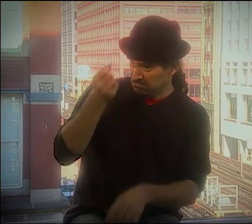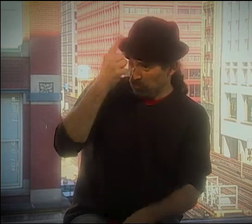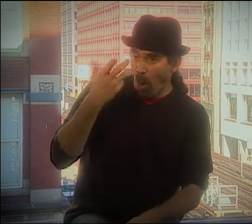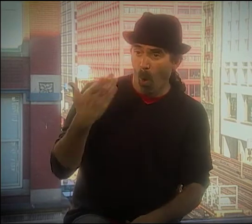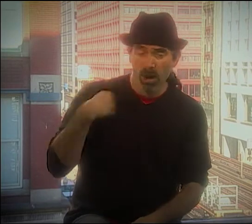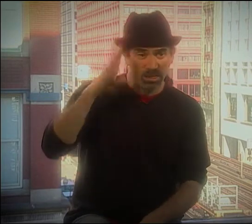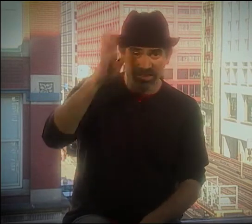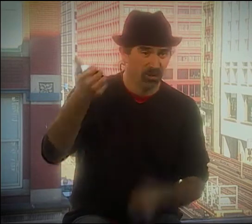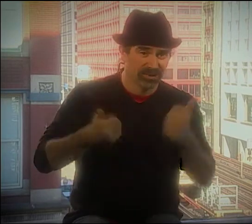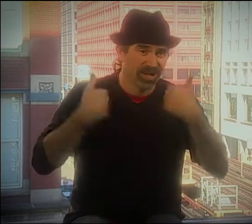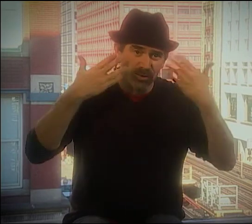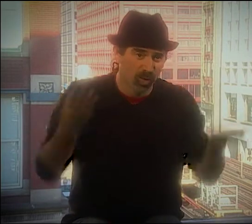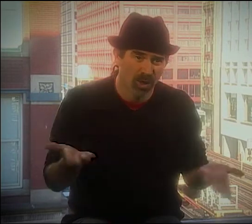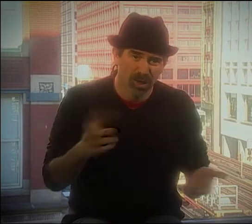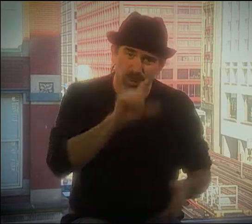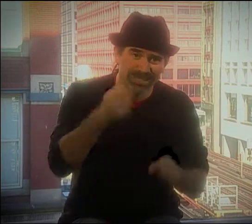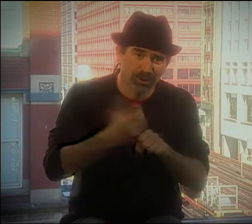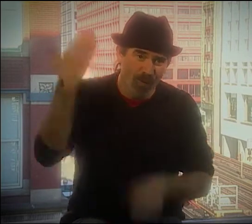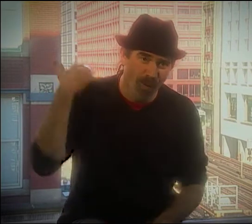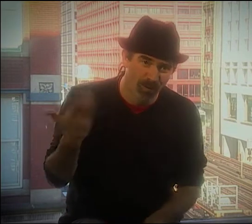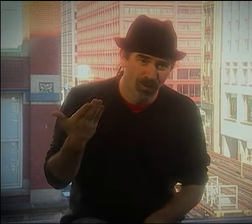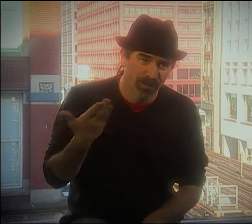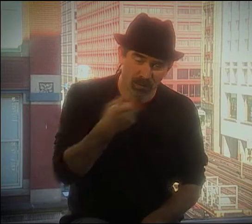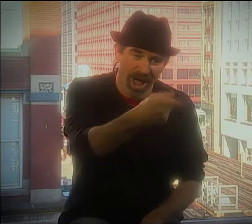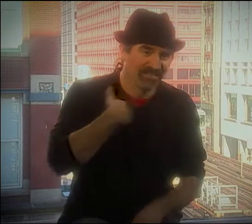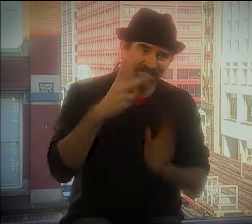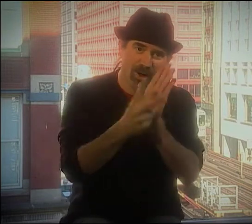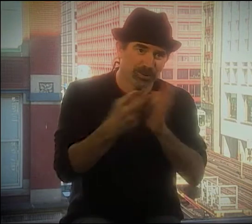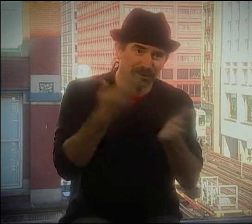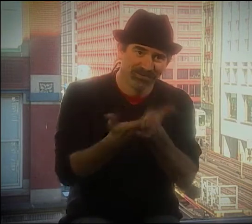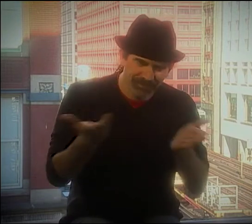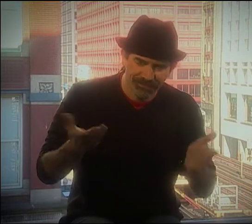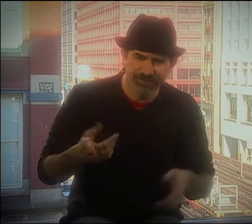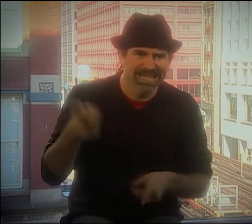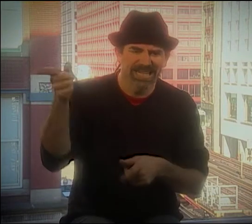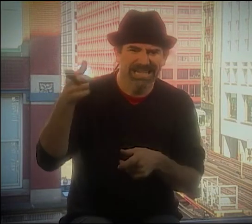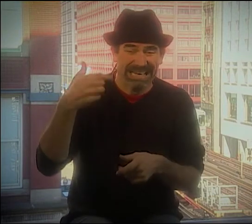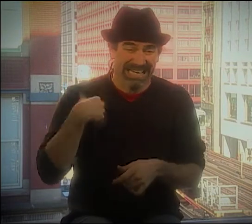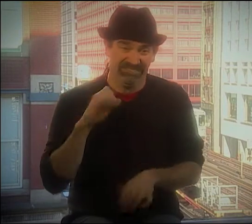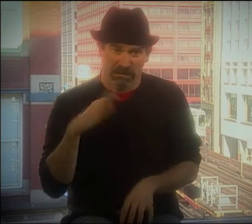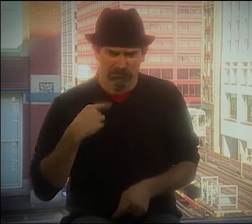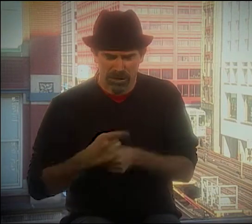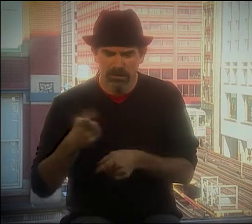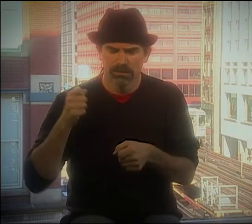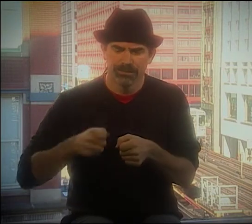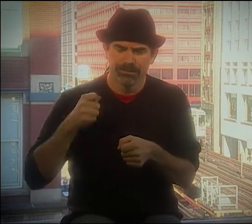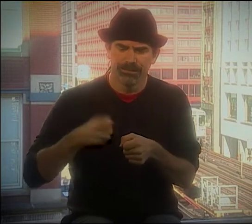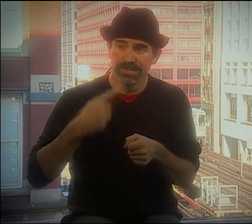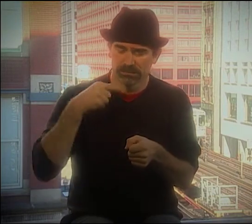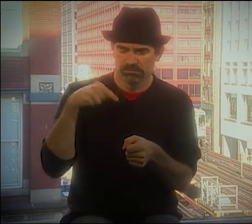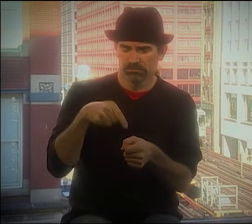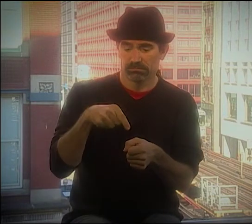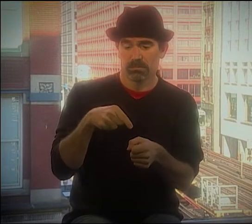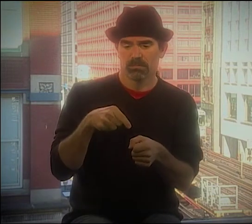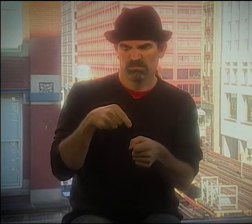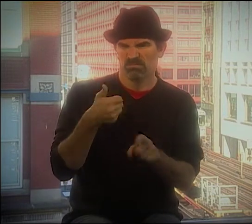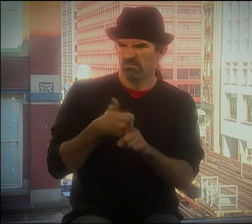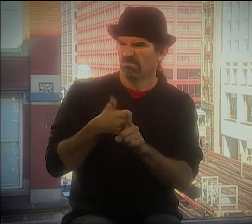I THOUGHT, "IS THAT SOMETHING YOU'RE SUPPOSED TO UNDERSTAND?" BECAUSE I DON'T KNOW. THIS WAS 20 YEARS AGO. I MEAN THEY HAD VIDEOTAPE TO PROVE HE JUST SAT THERE